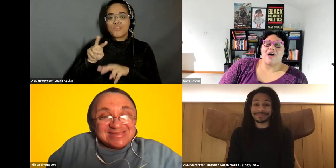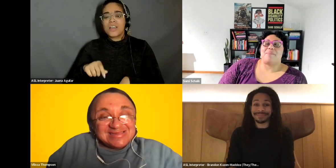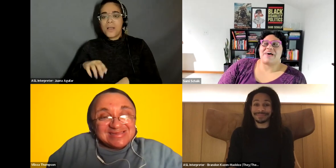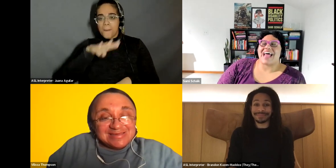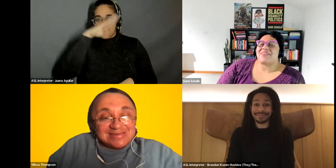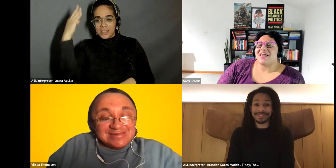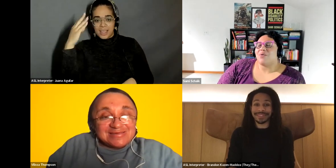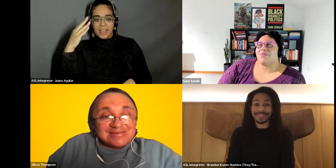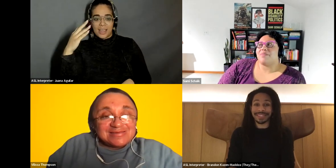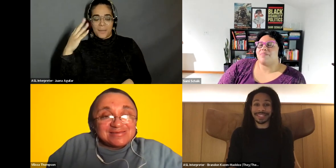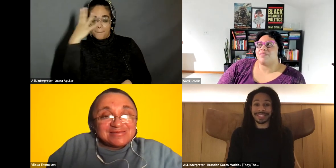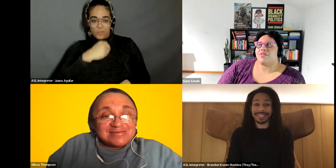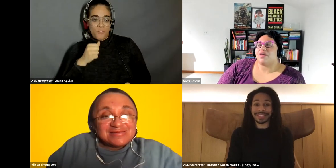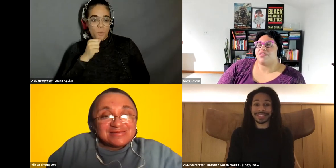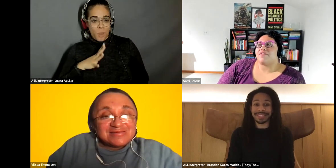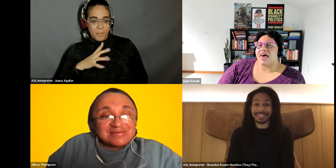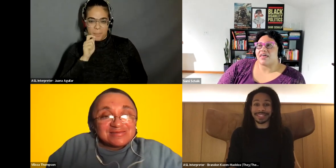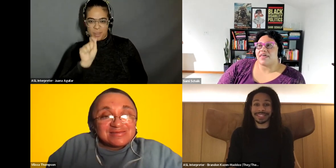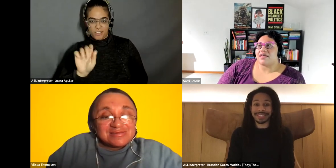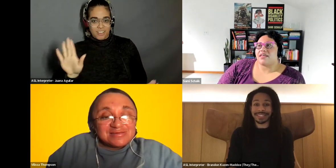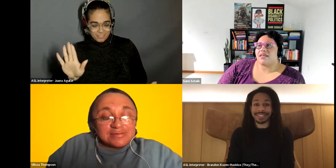Sami Schalk: but I think the fact that